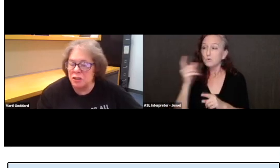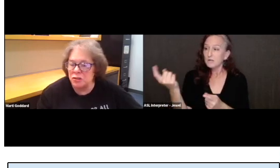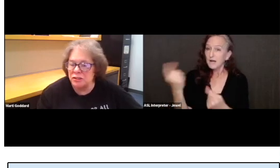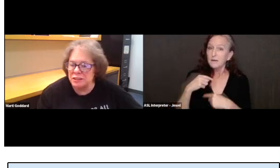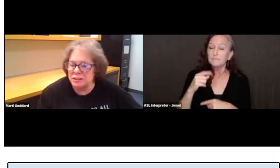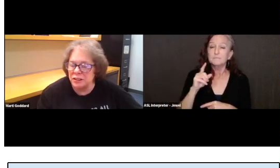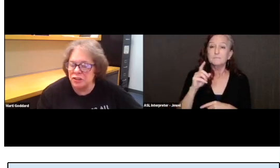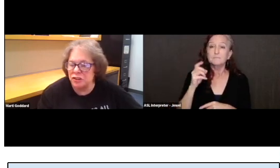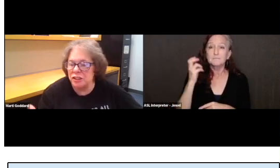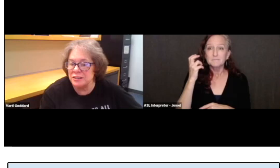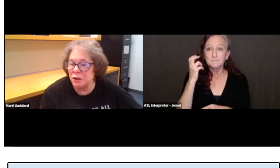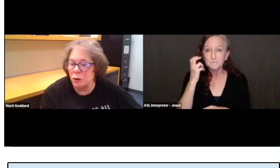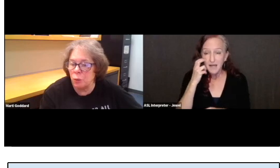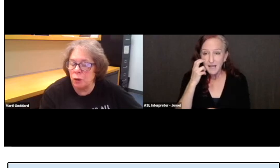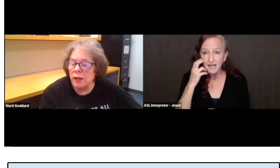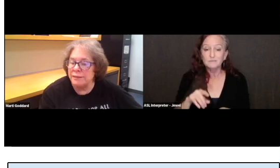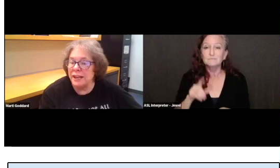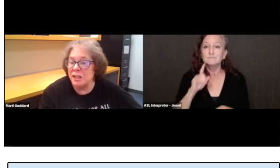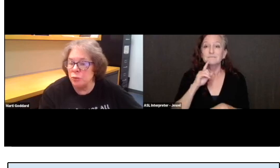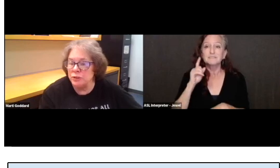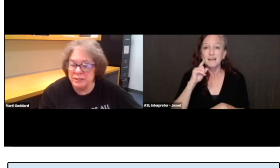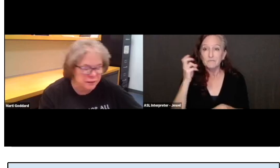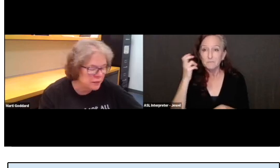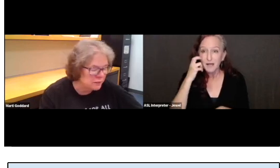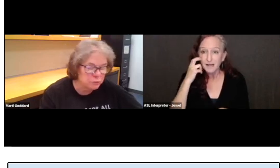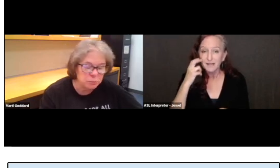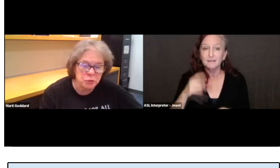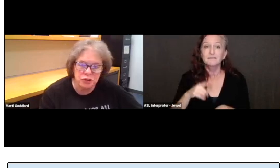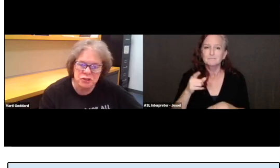and use the Center and so, they use this computer.